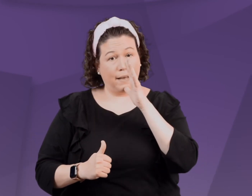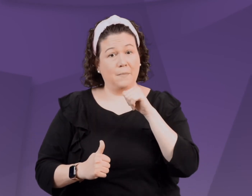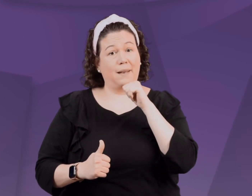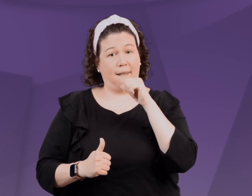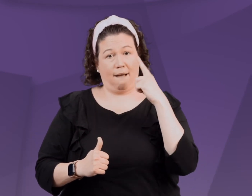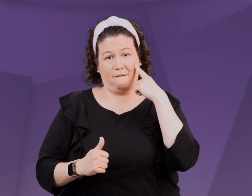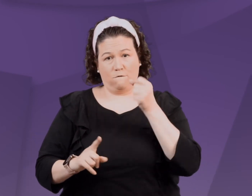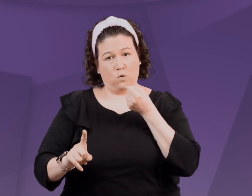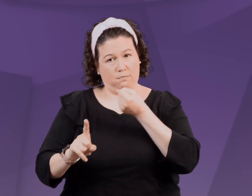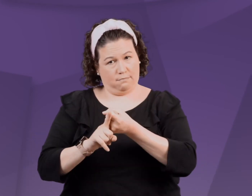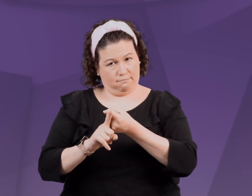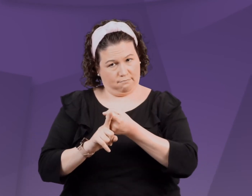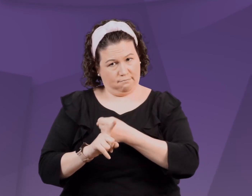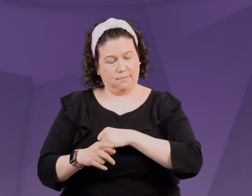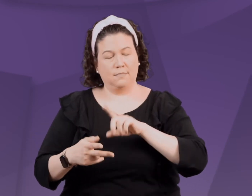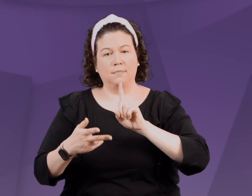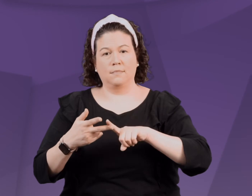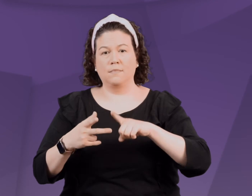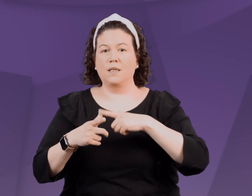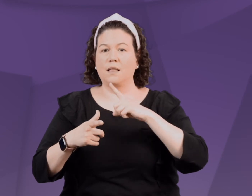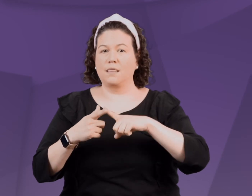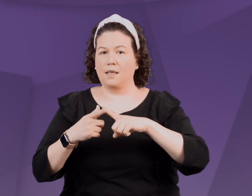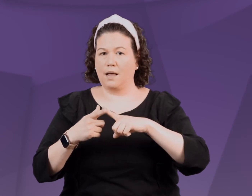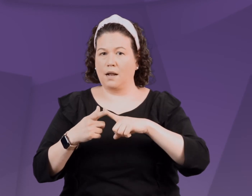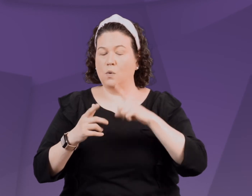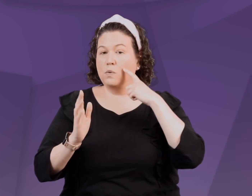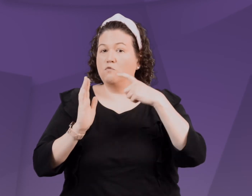I set the limit but I'm not for hitting.